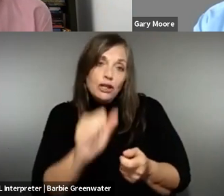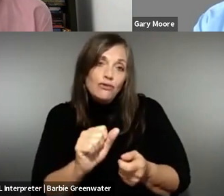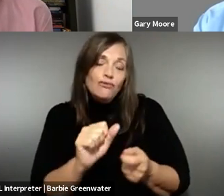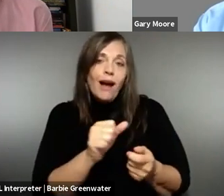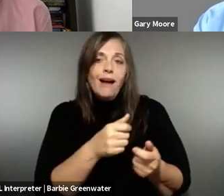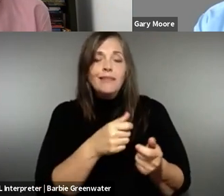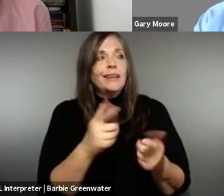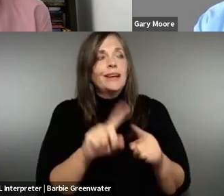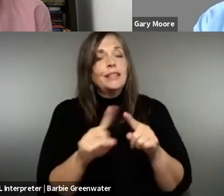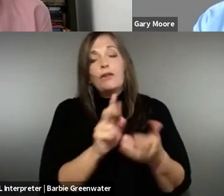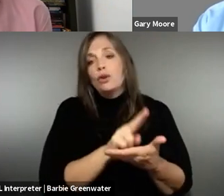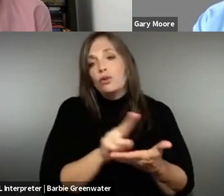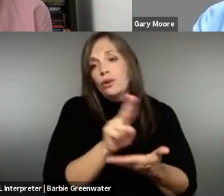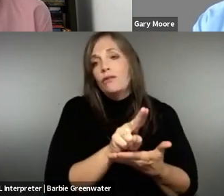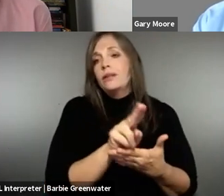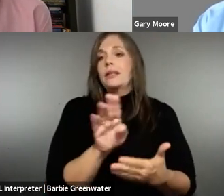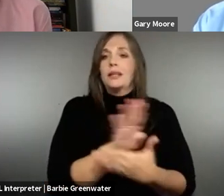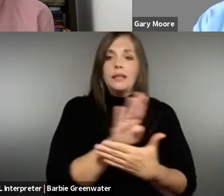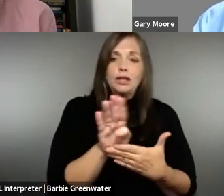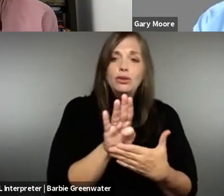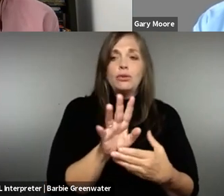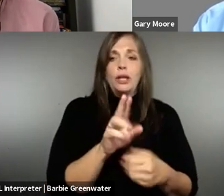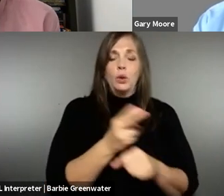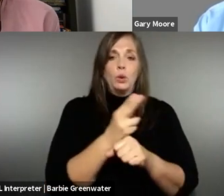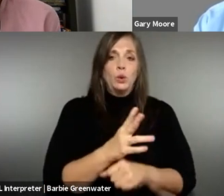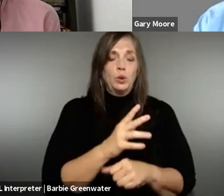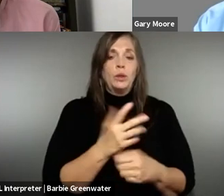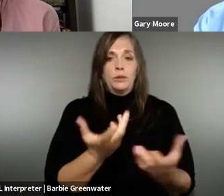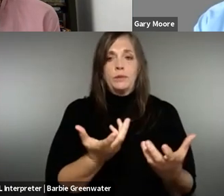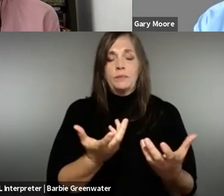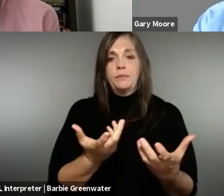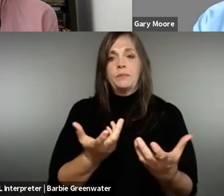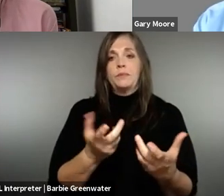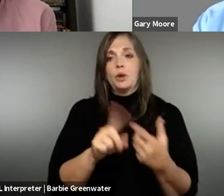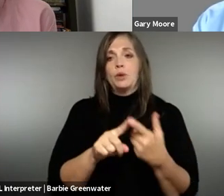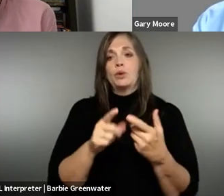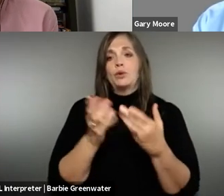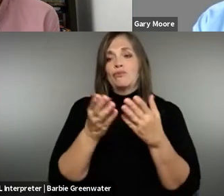industry and universities user